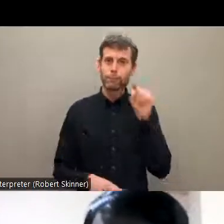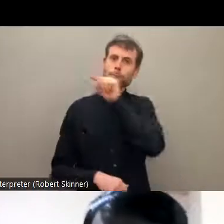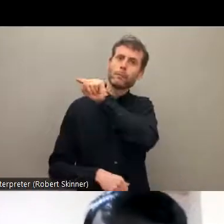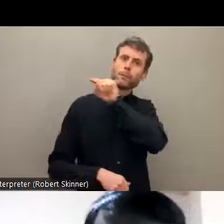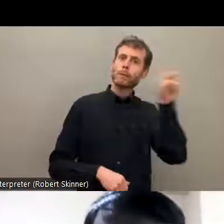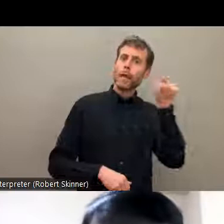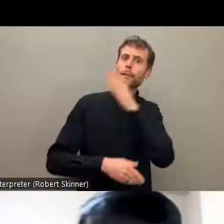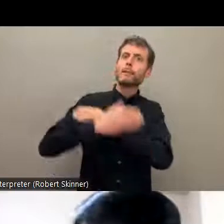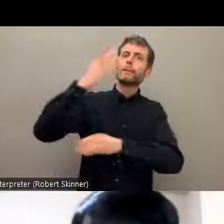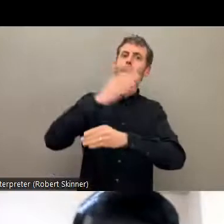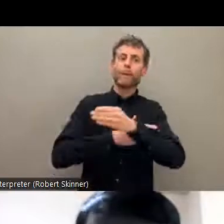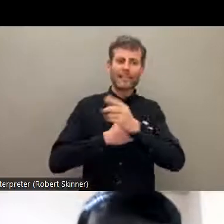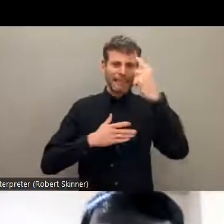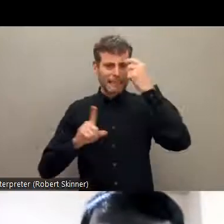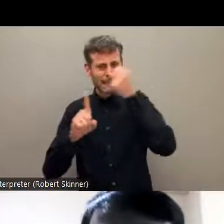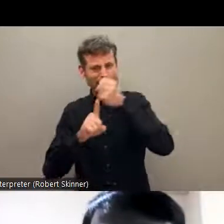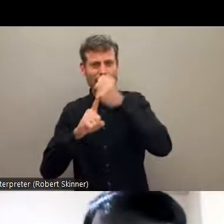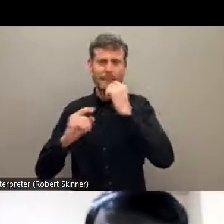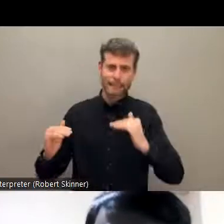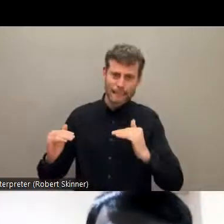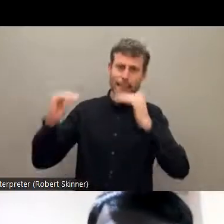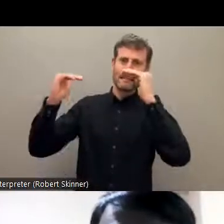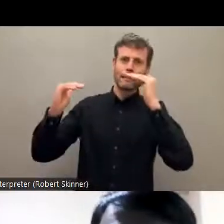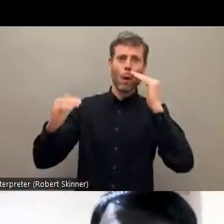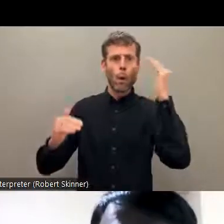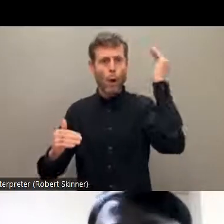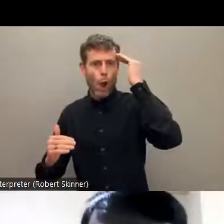the disability community itself. Within the Dalit community and then